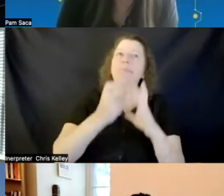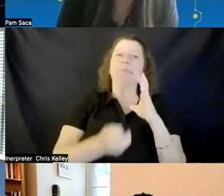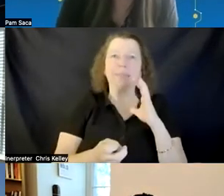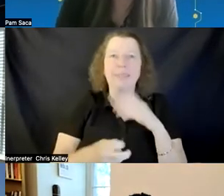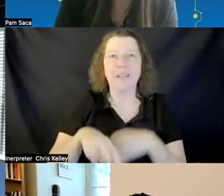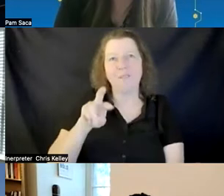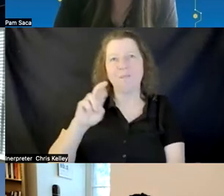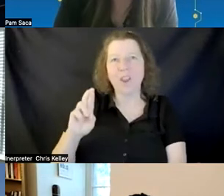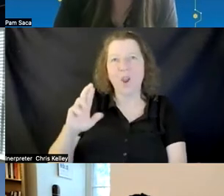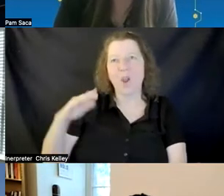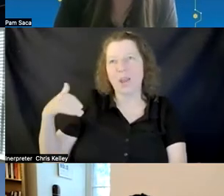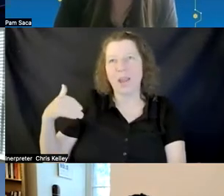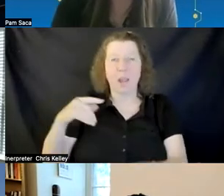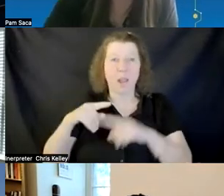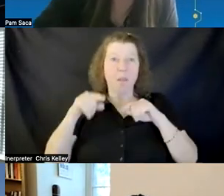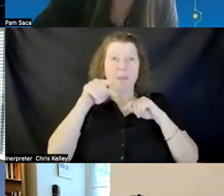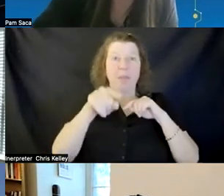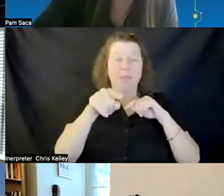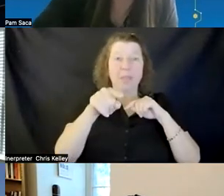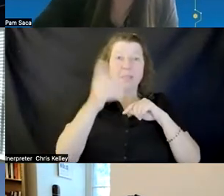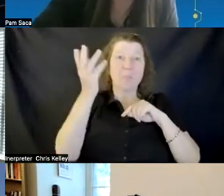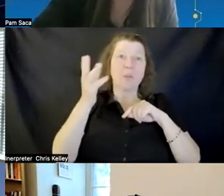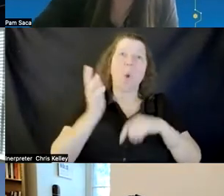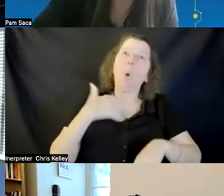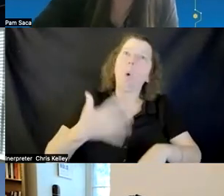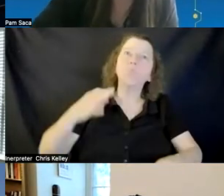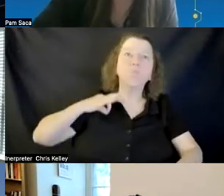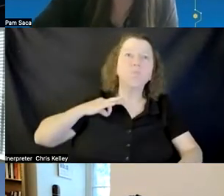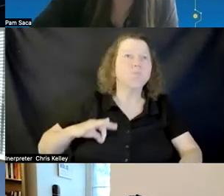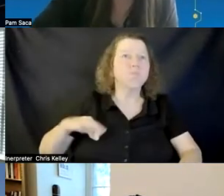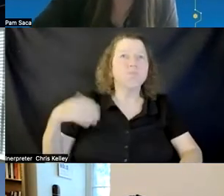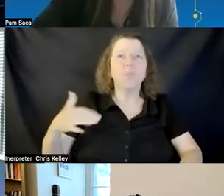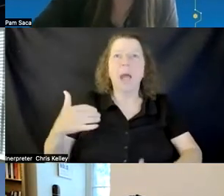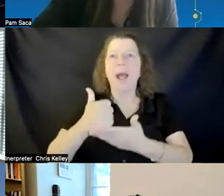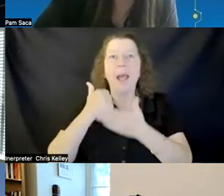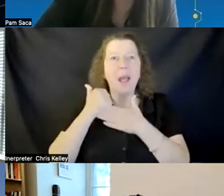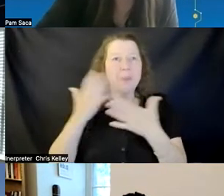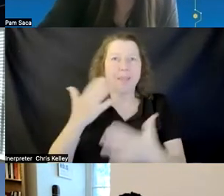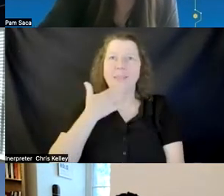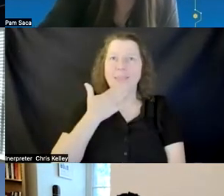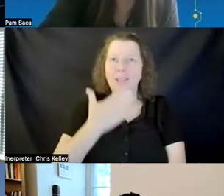this presentation was enormously helpful to me and i want to thank you for that um and i do see